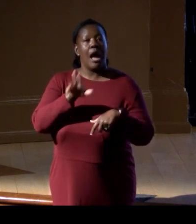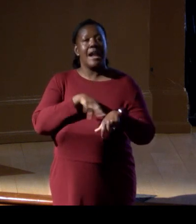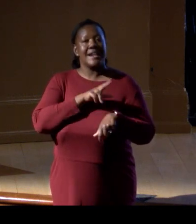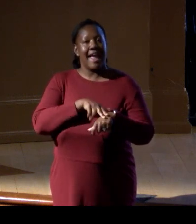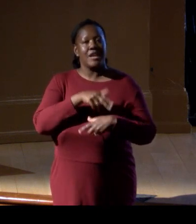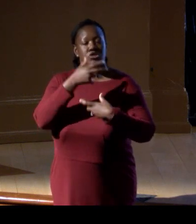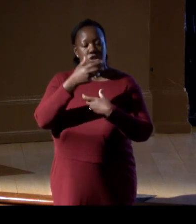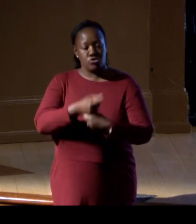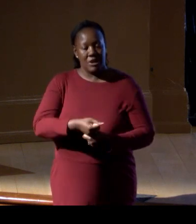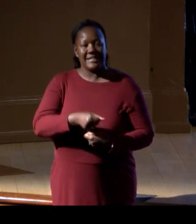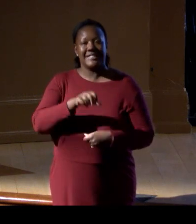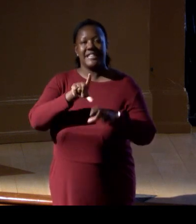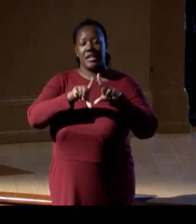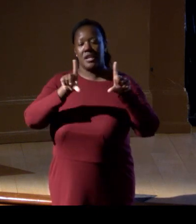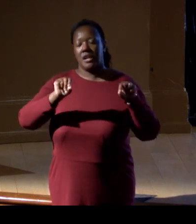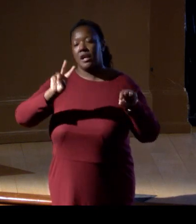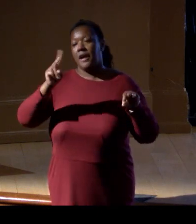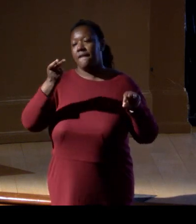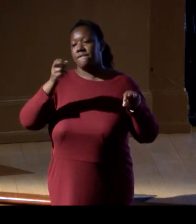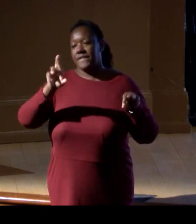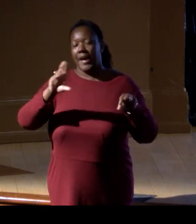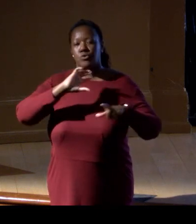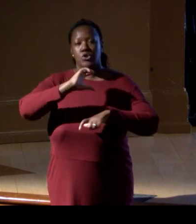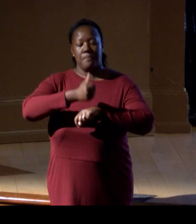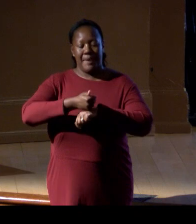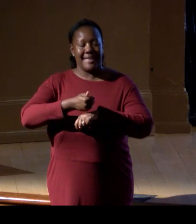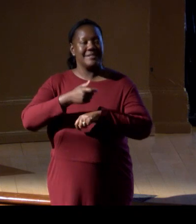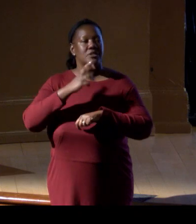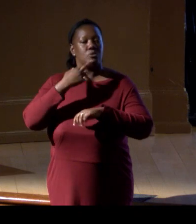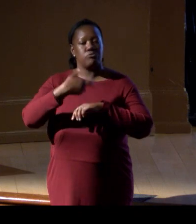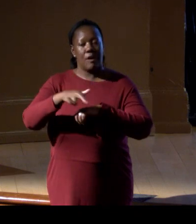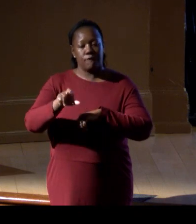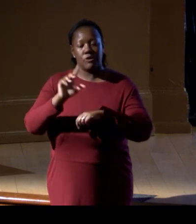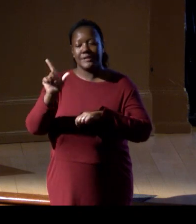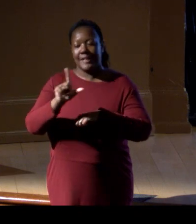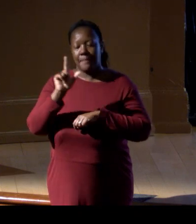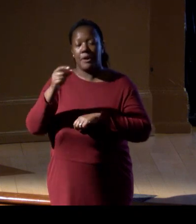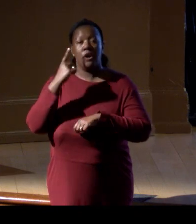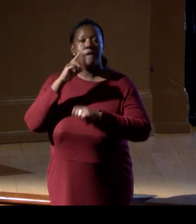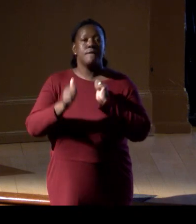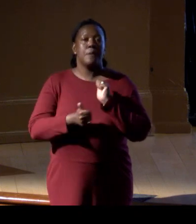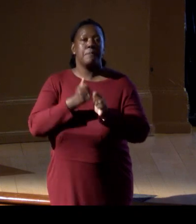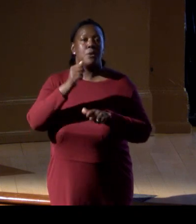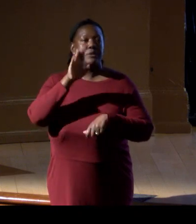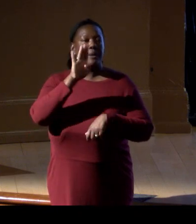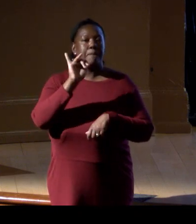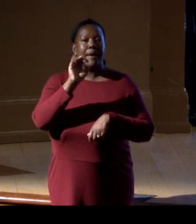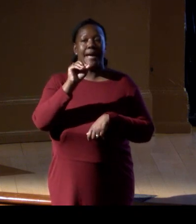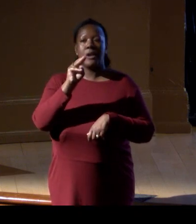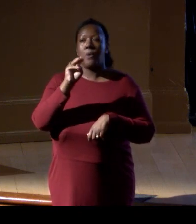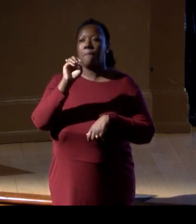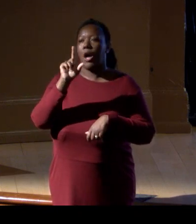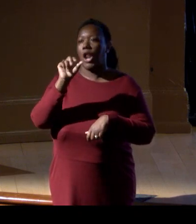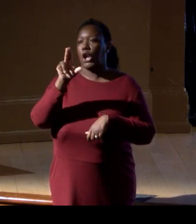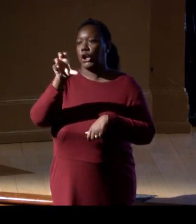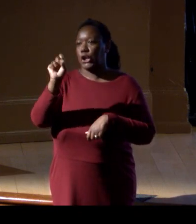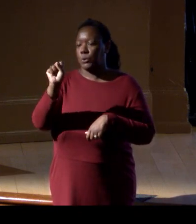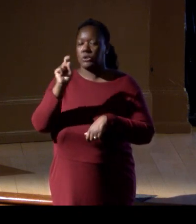voucher-based reference library for most biomolecules likely to be used to monitor communities.